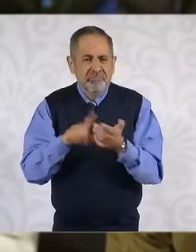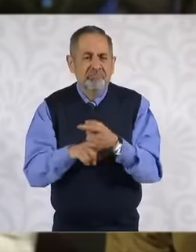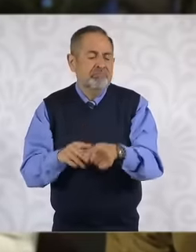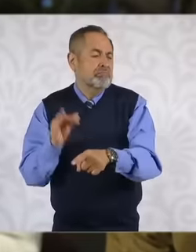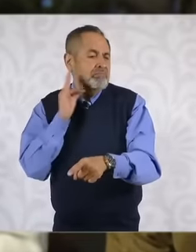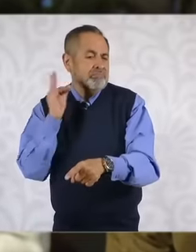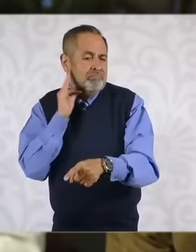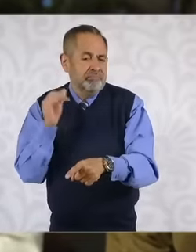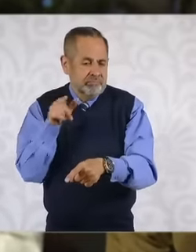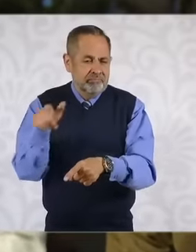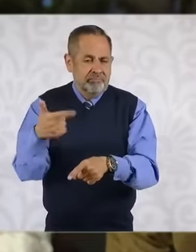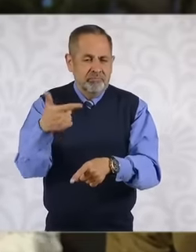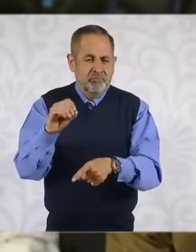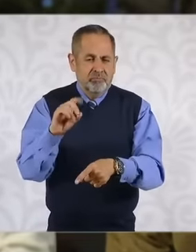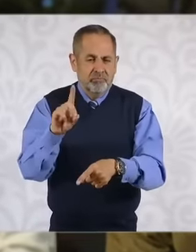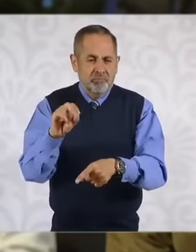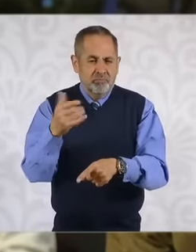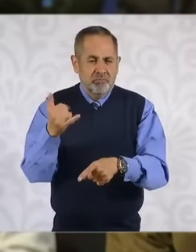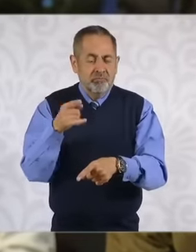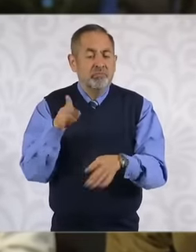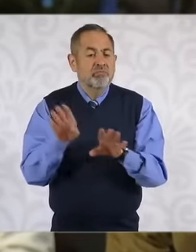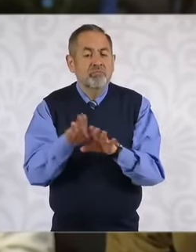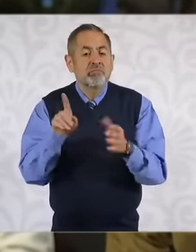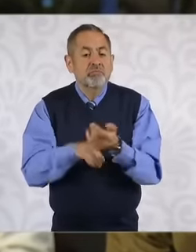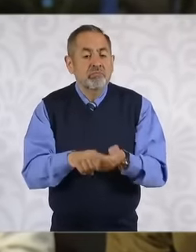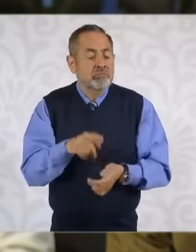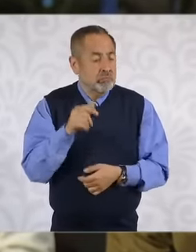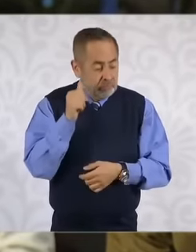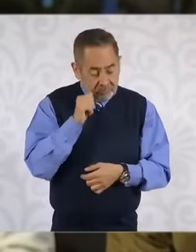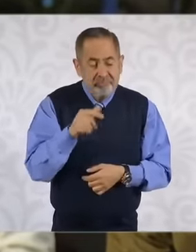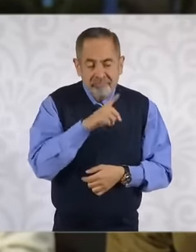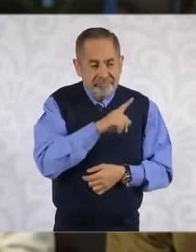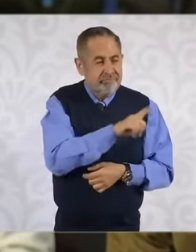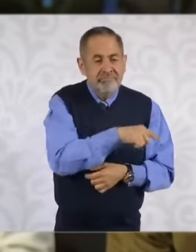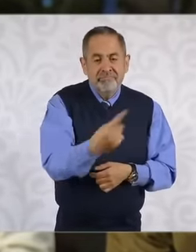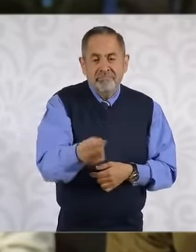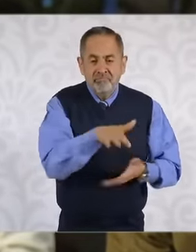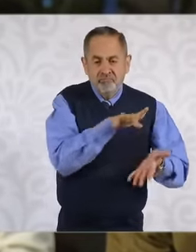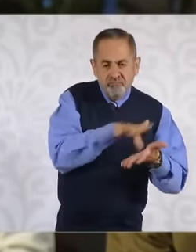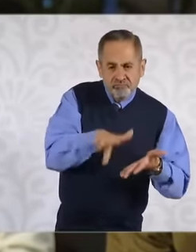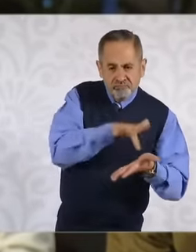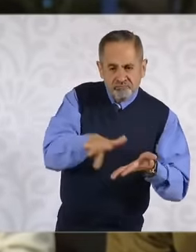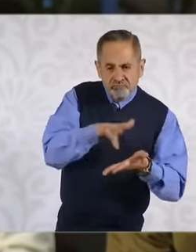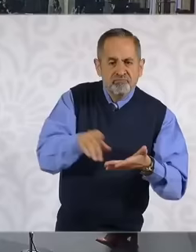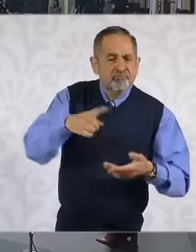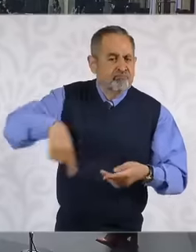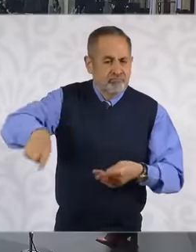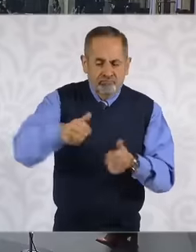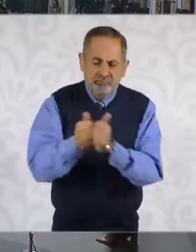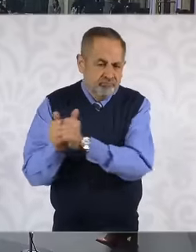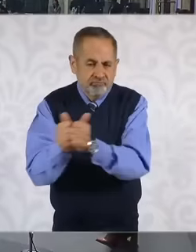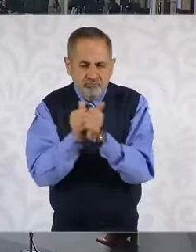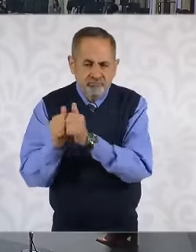Godoy of this support that many women in fact have had in accompaniment when there are